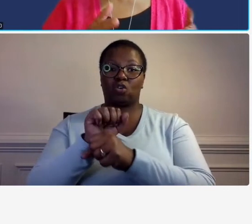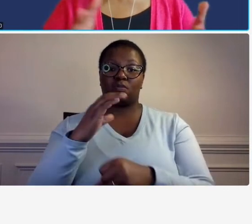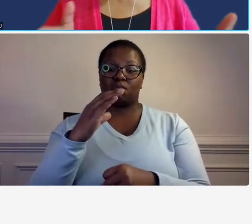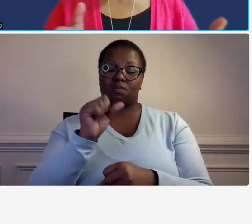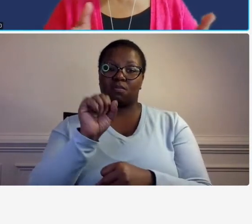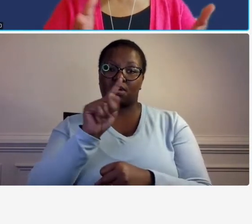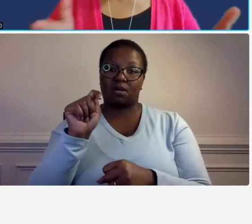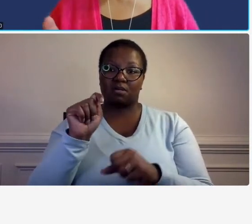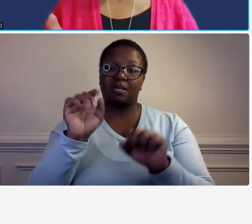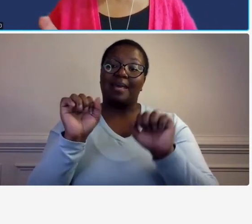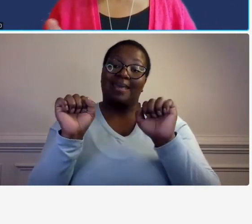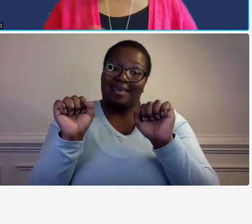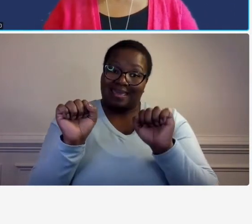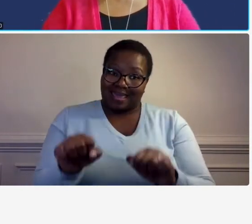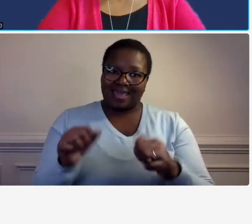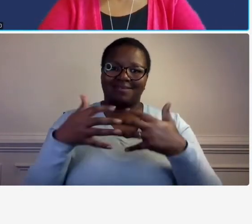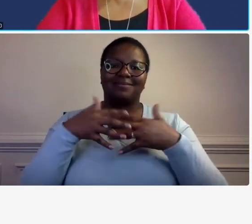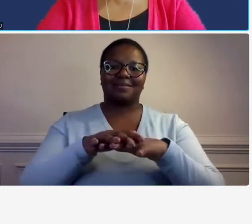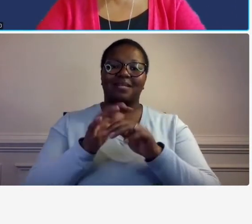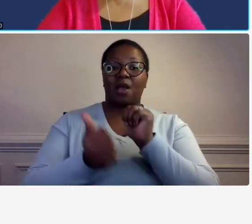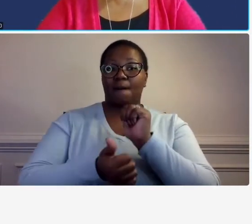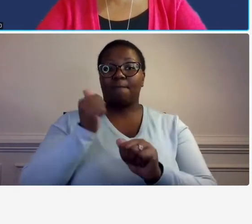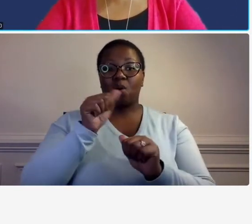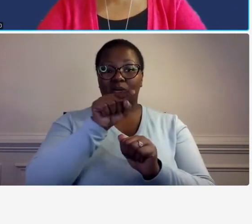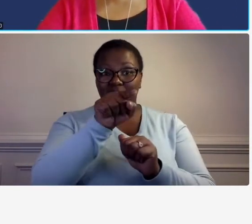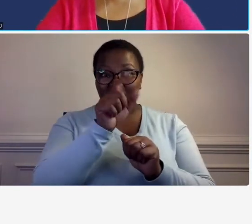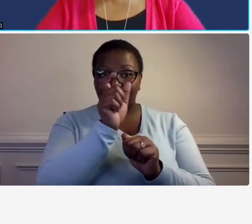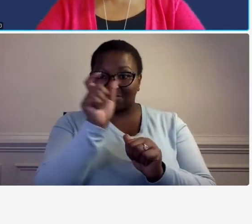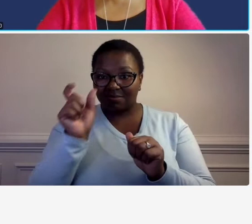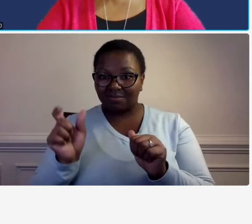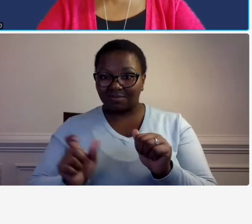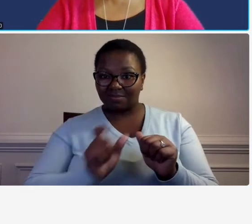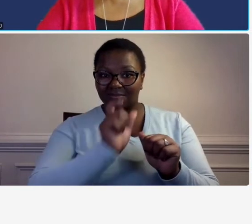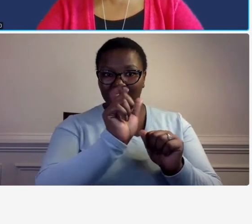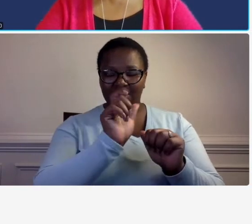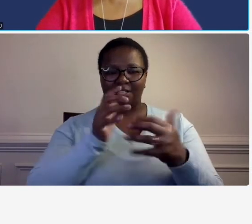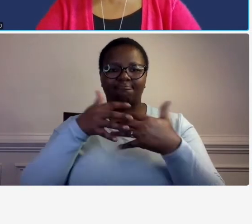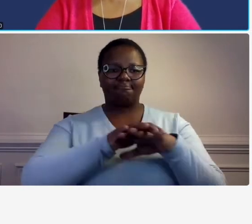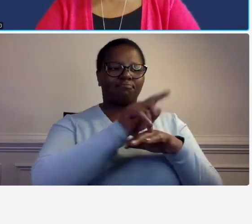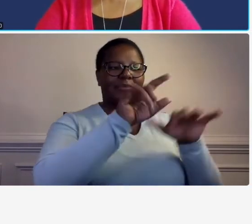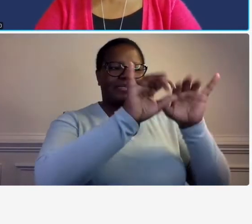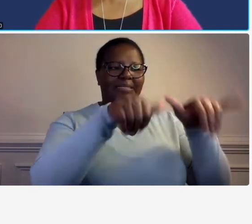of these commo or most of these components into the system so that's very very good um with um